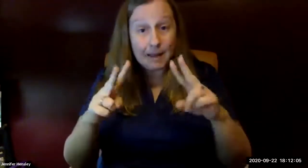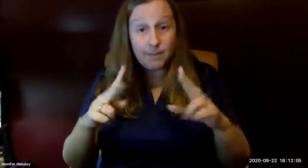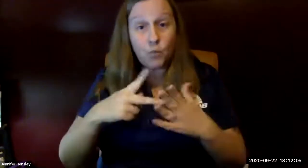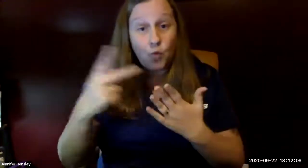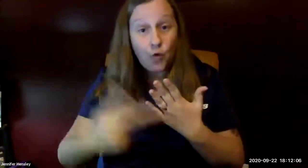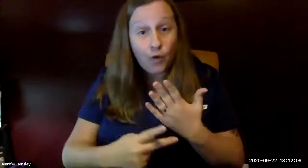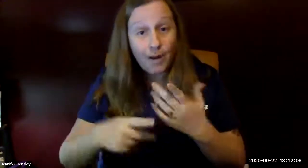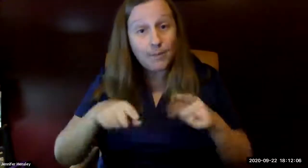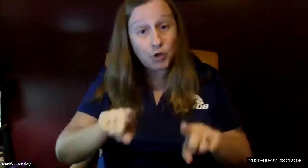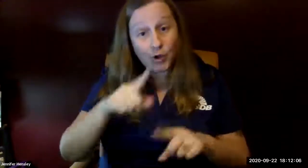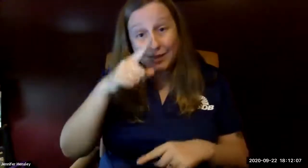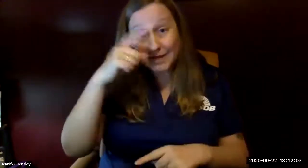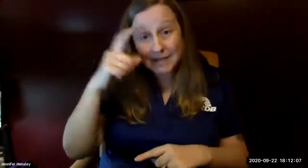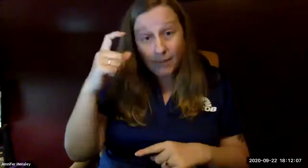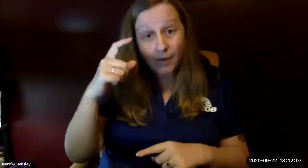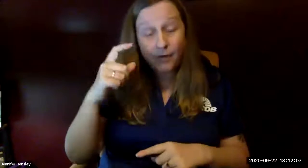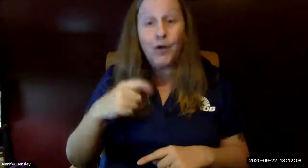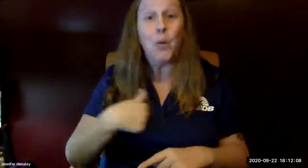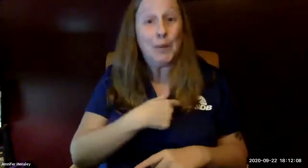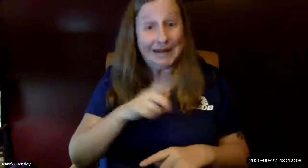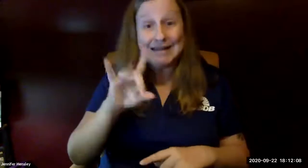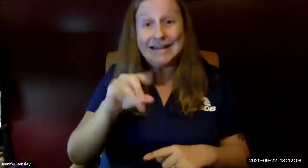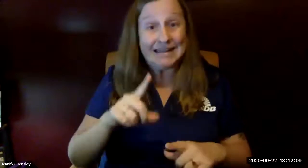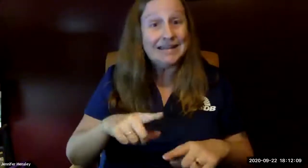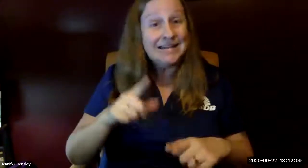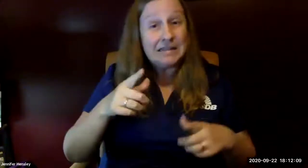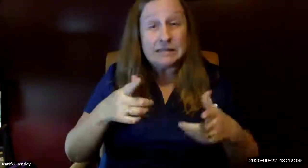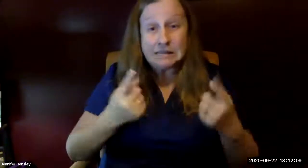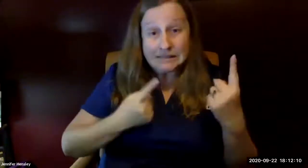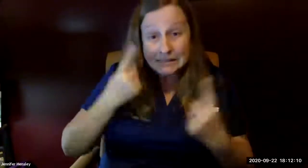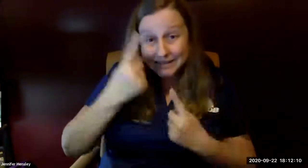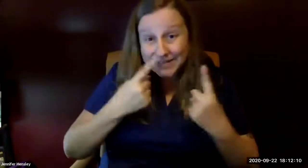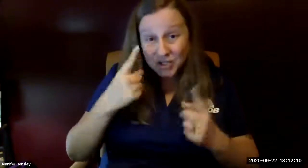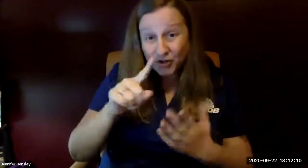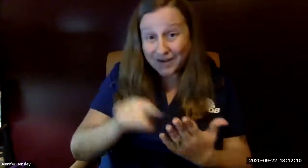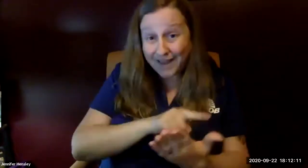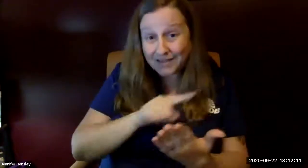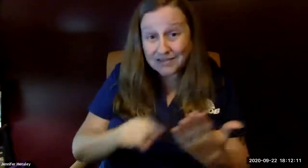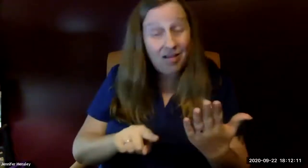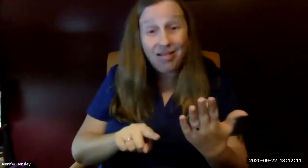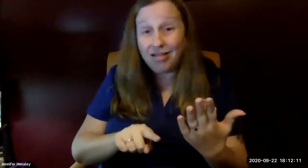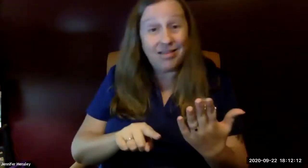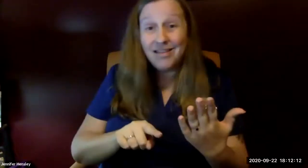for example our camp lee program which was hosted over the summer